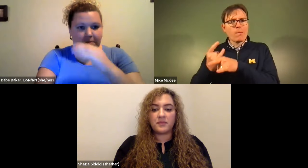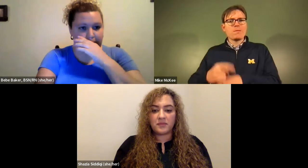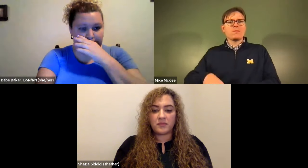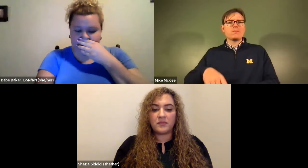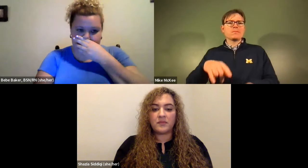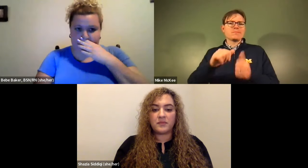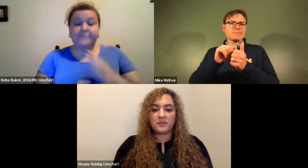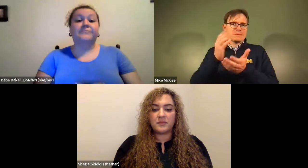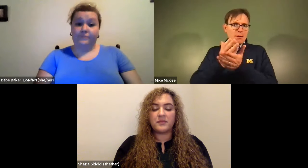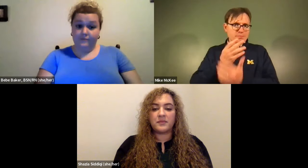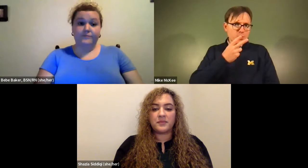James Cech: Avoiding heavy alcohol use.